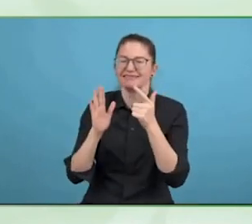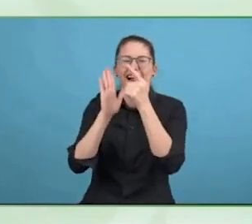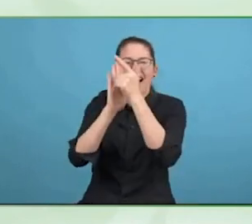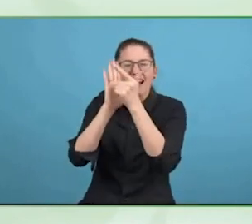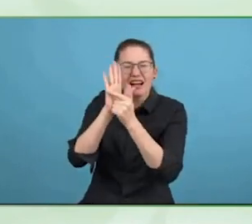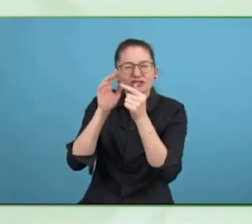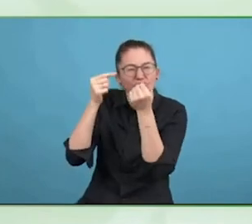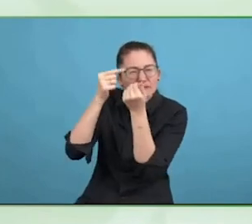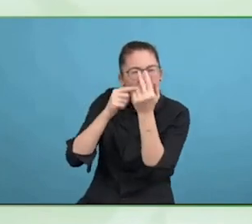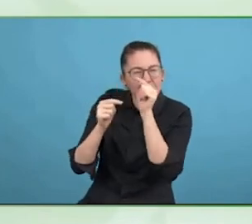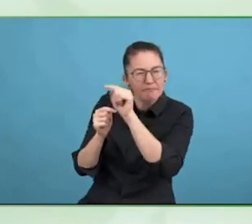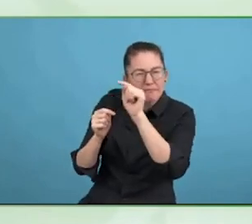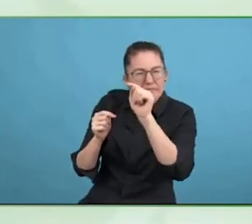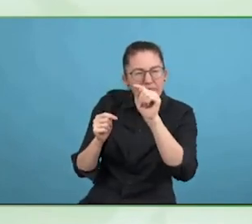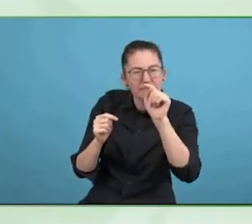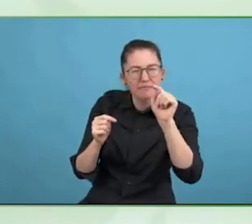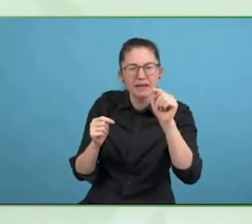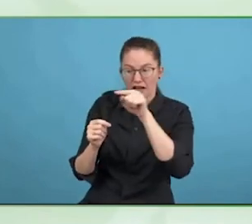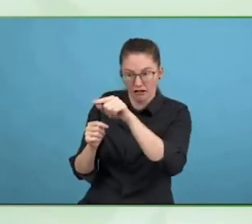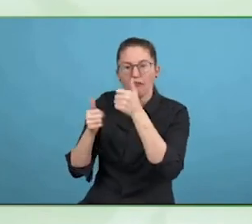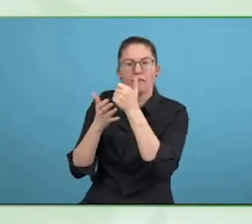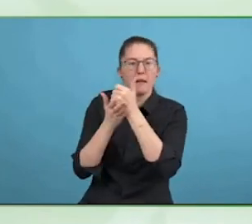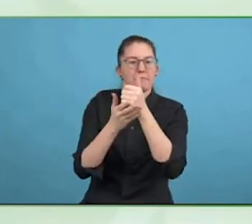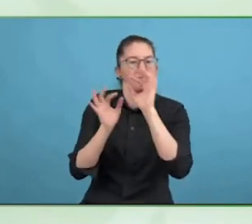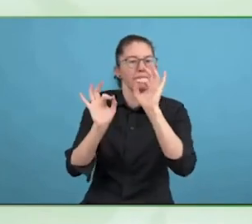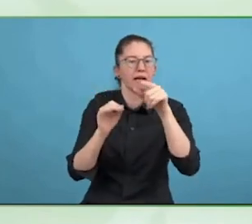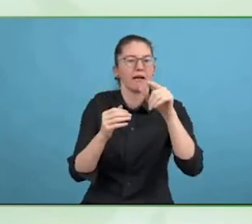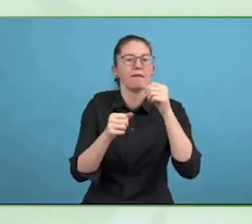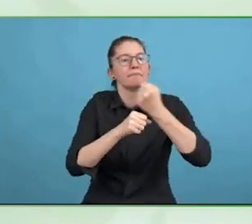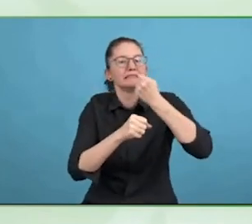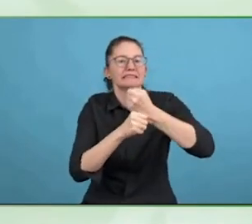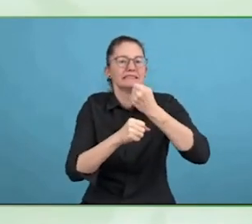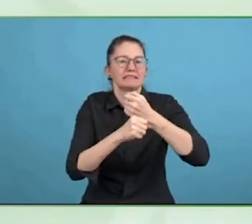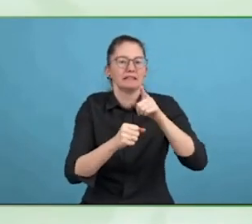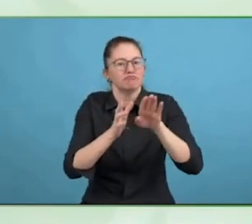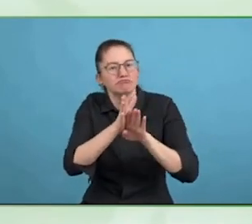Started in the year 2000, a lot of major leading universities like